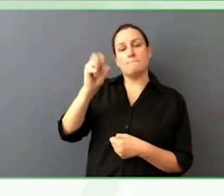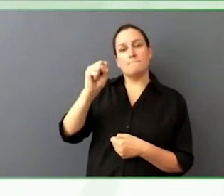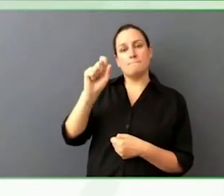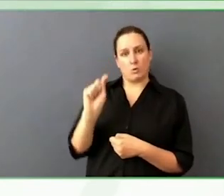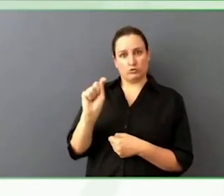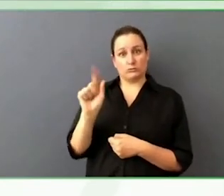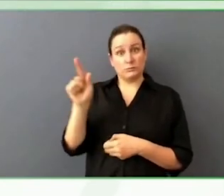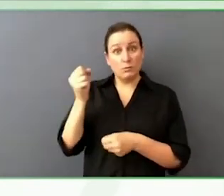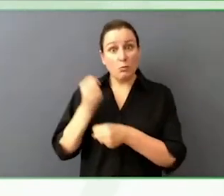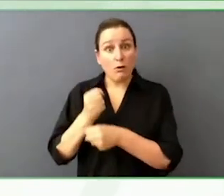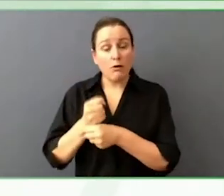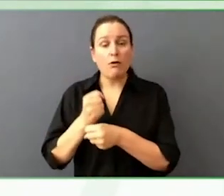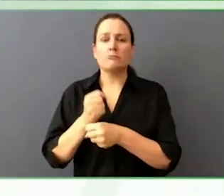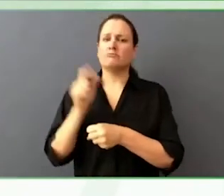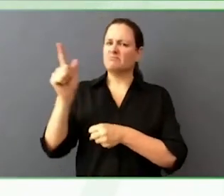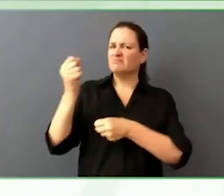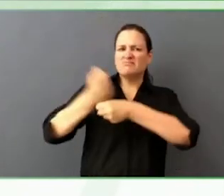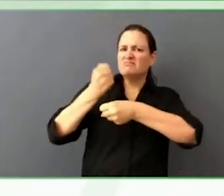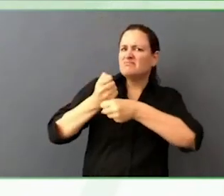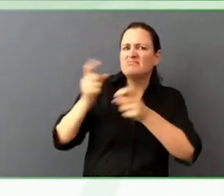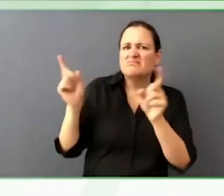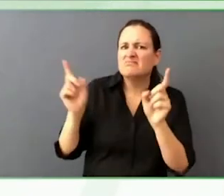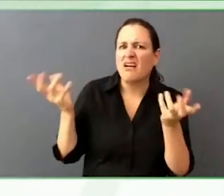about his role, how he defines accessibility of The Washington